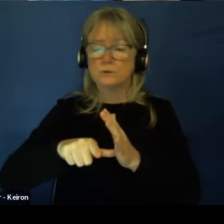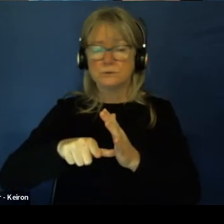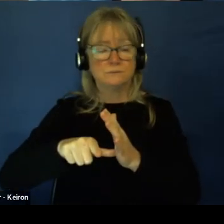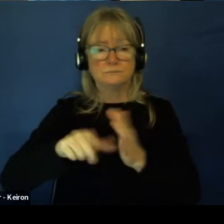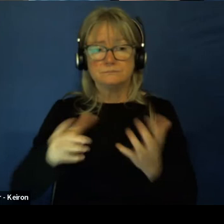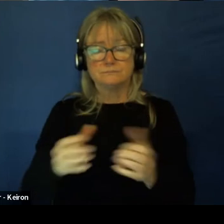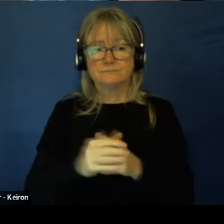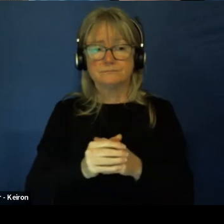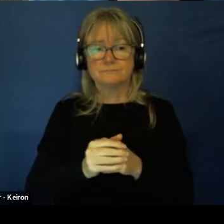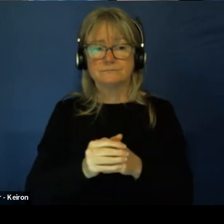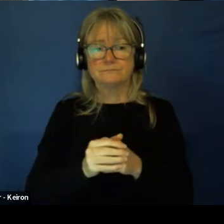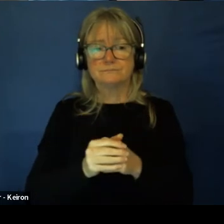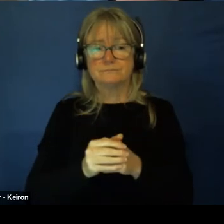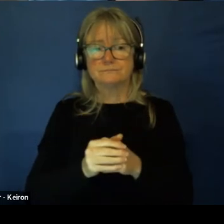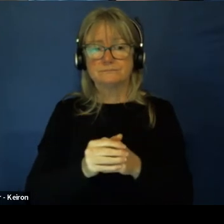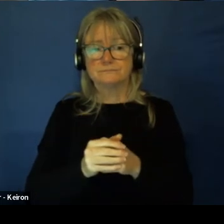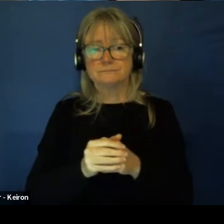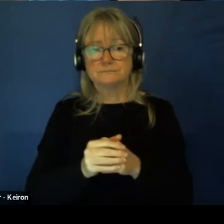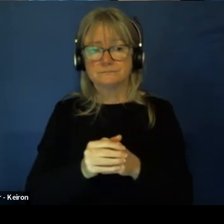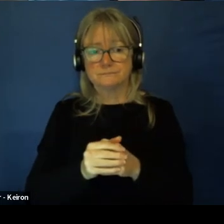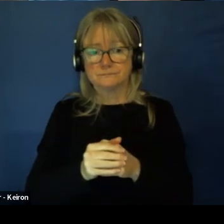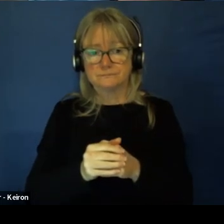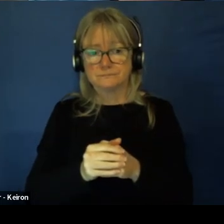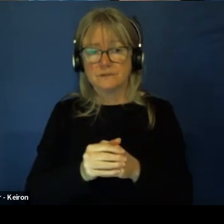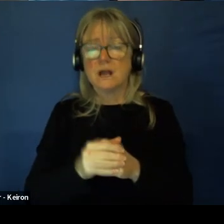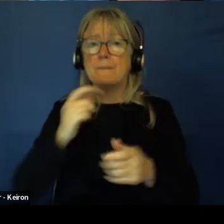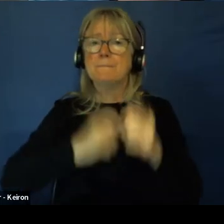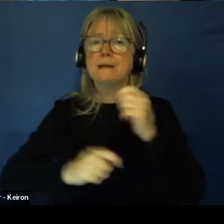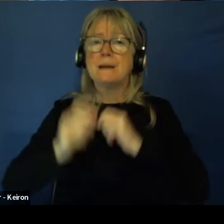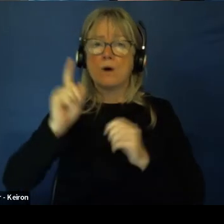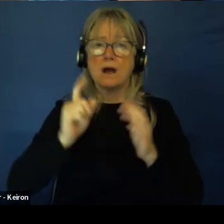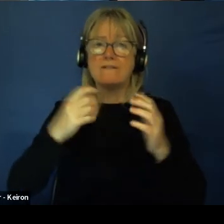I'd be trying to potentially having, I get hives really bad hives.